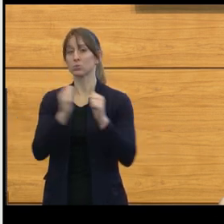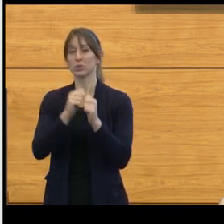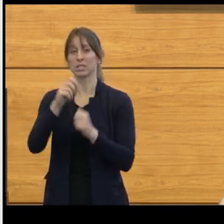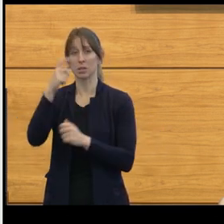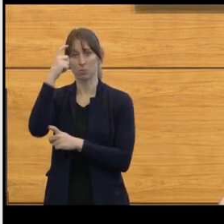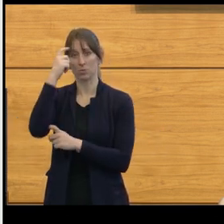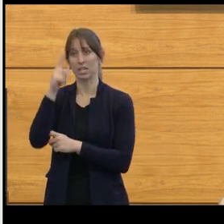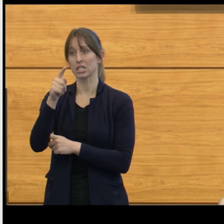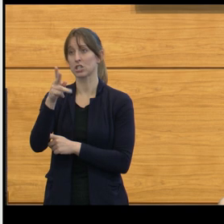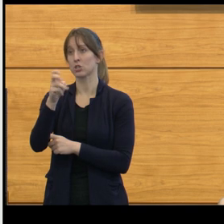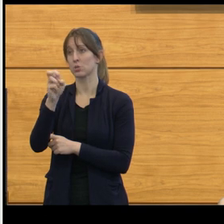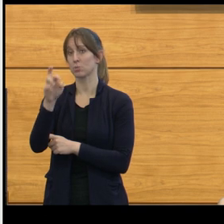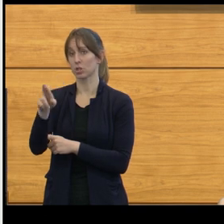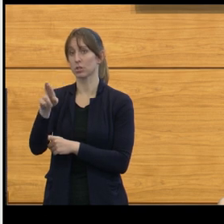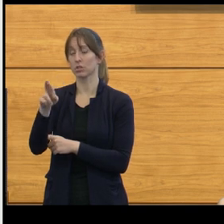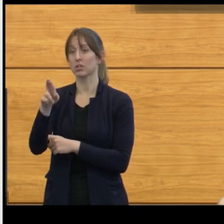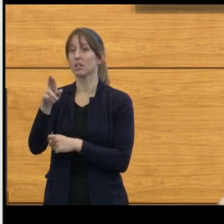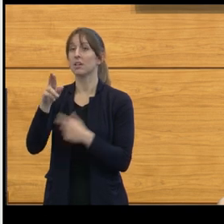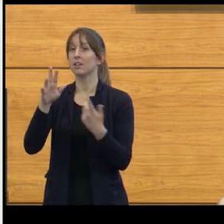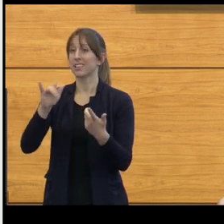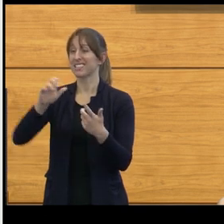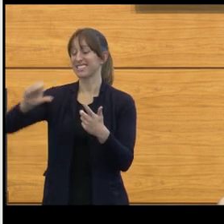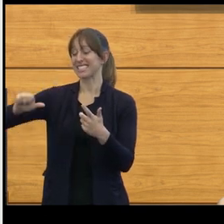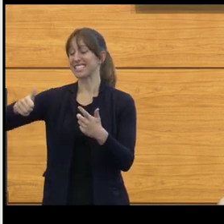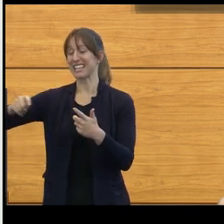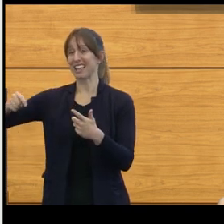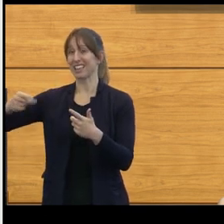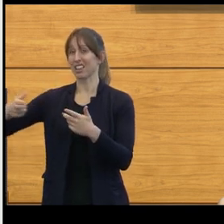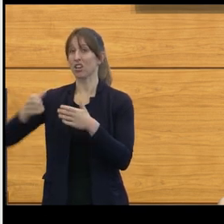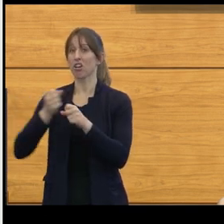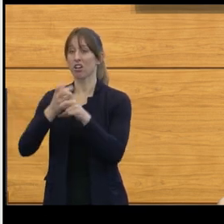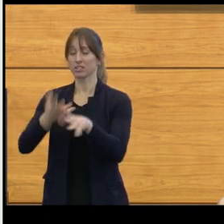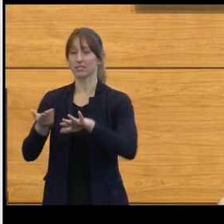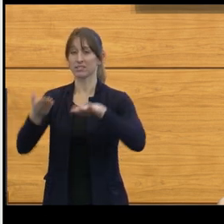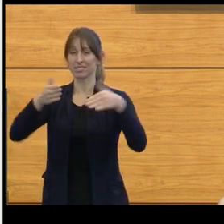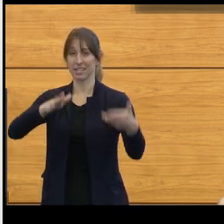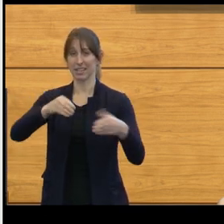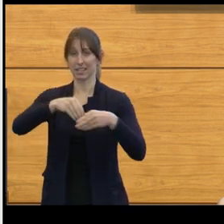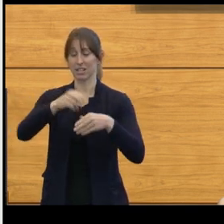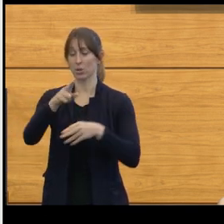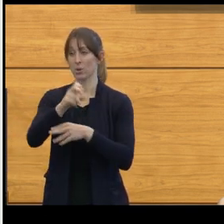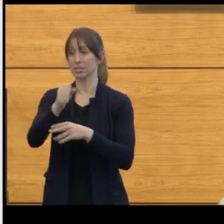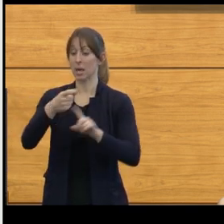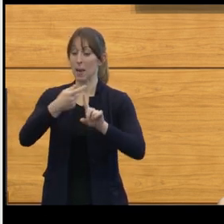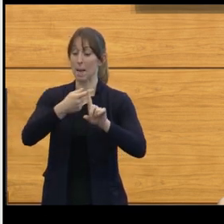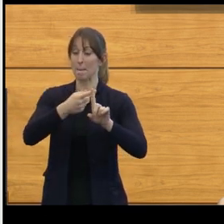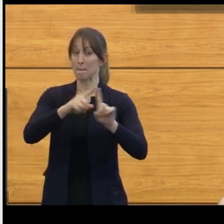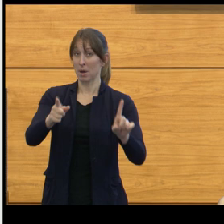It's the 10th leading cause of death in the US, but among children, it's the leading cause